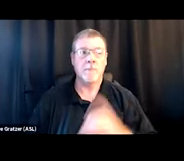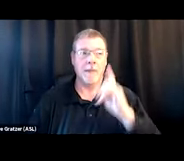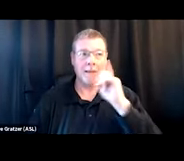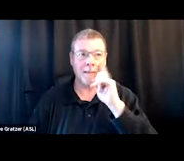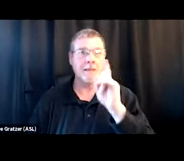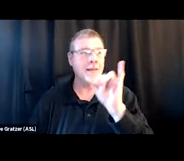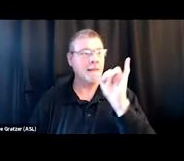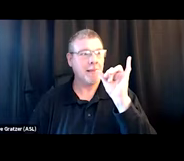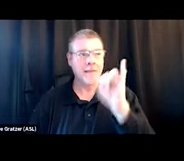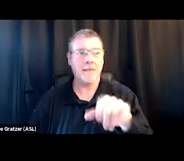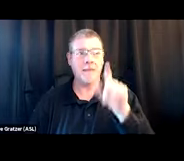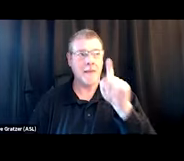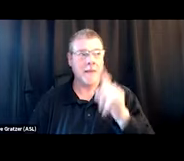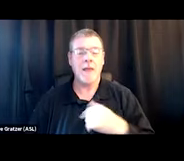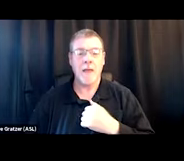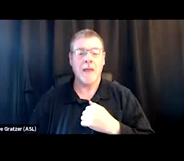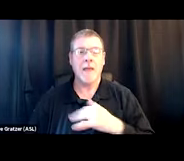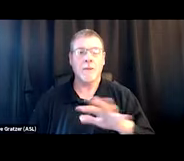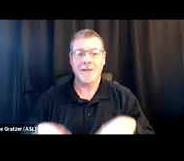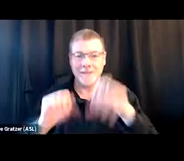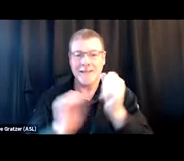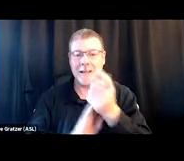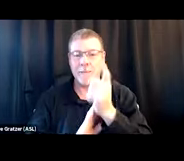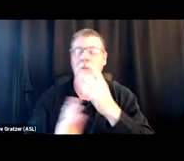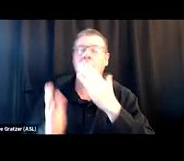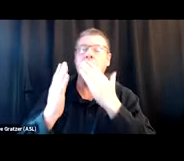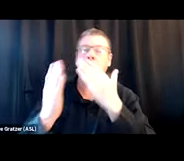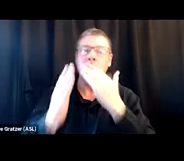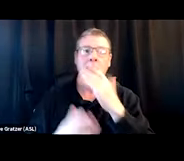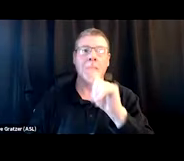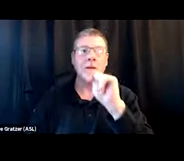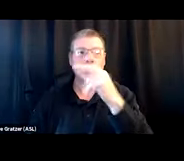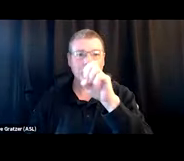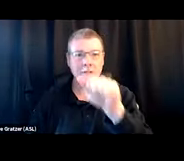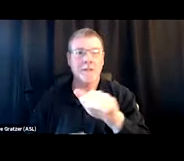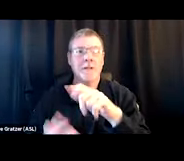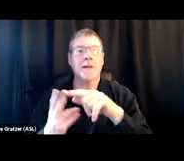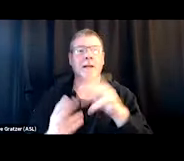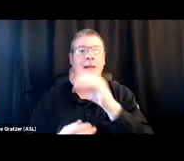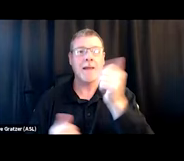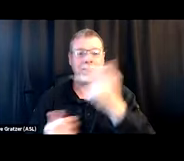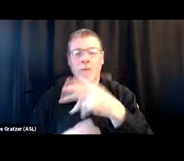I would really like to take a second to thank Theresa, and thank everyone at HHRC for setting this up